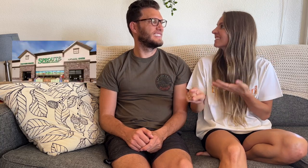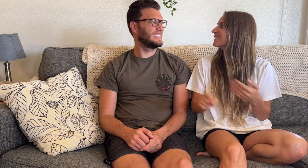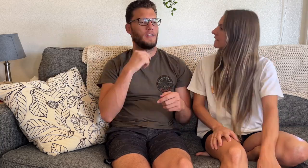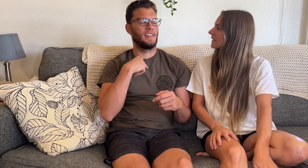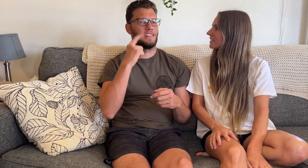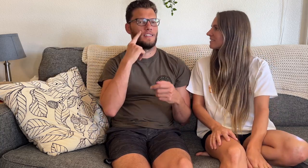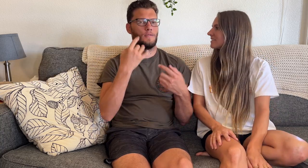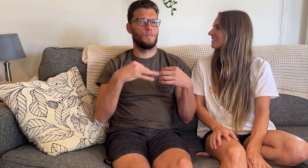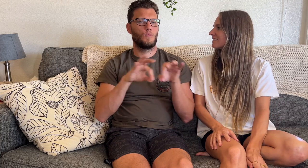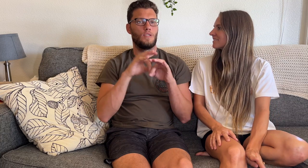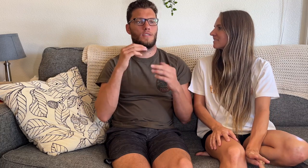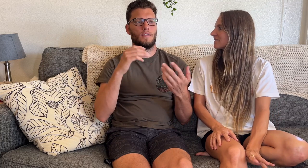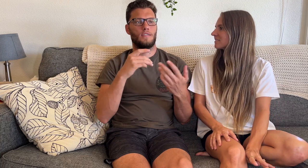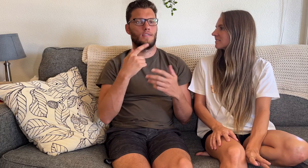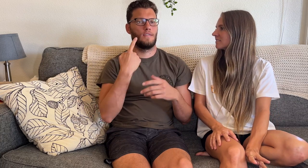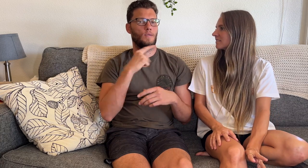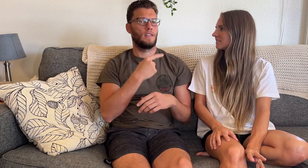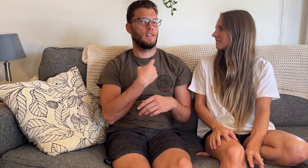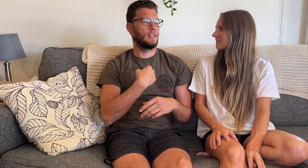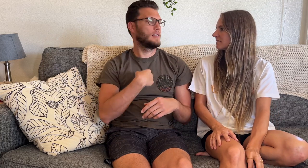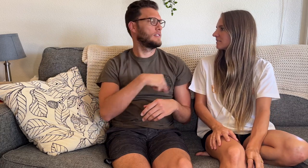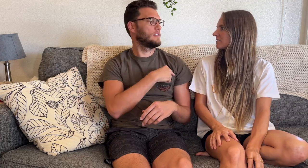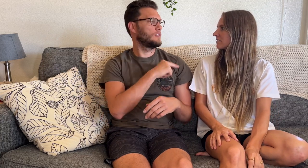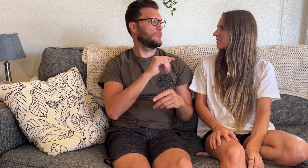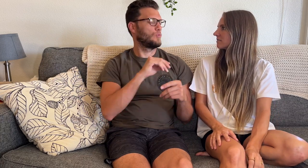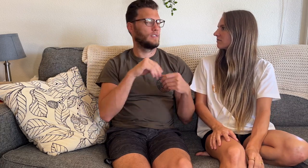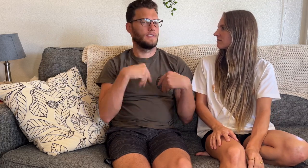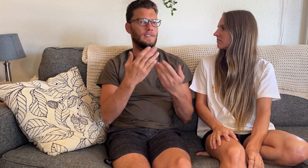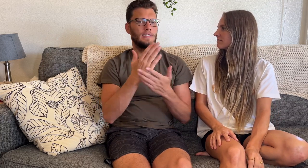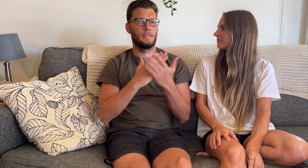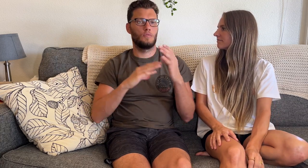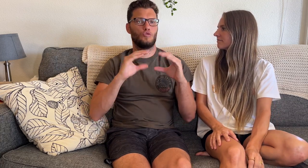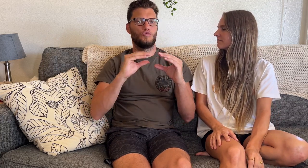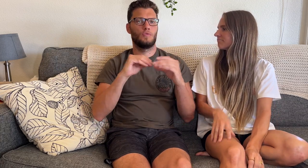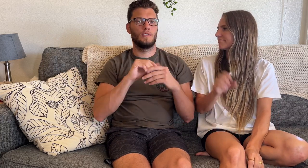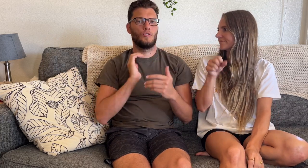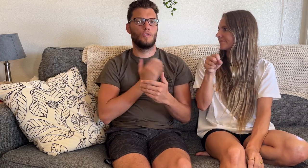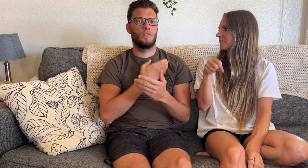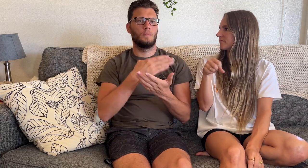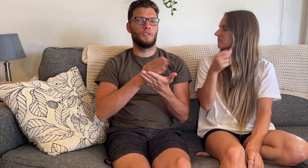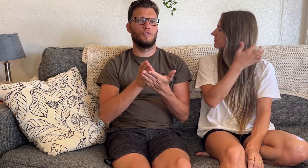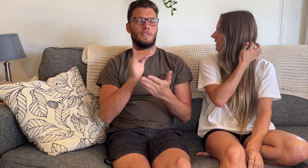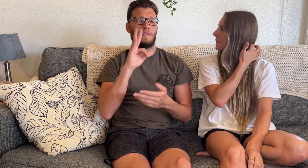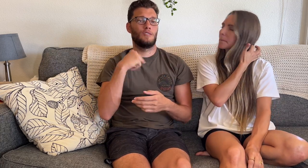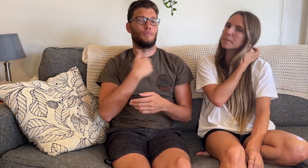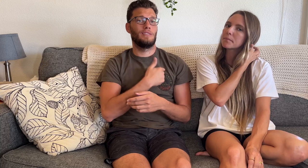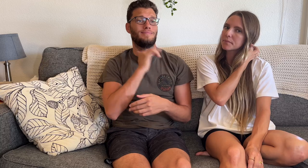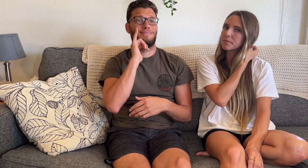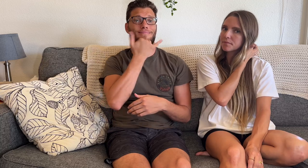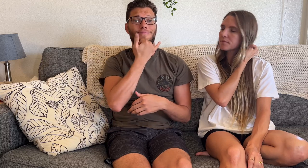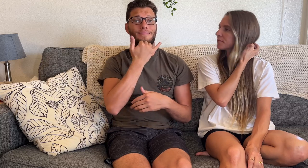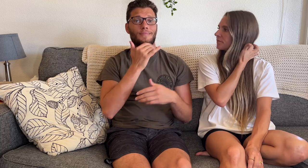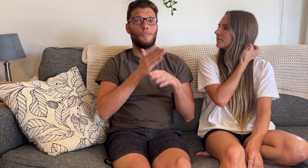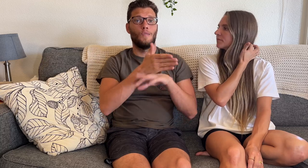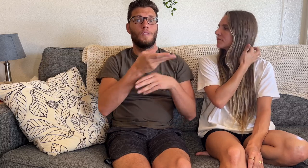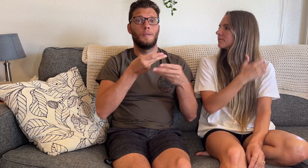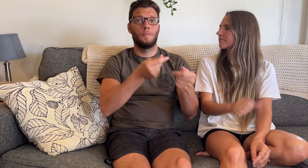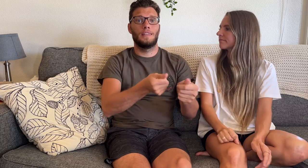It's important for us, when setting our budget to have a cushion. Sometimes we may over spend and